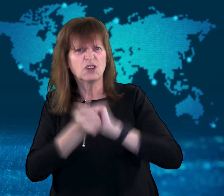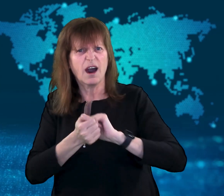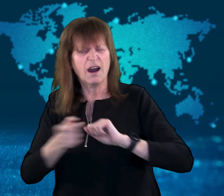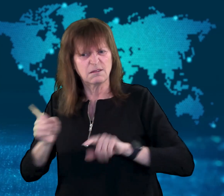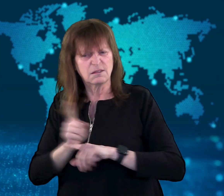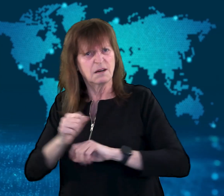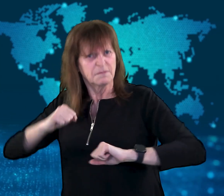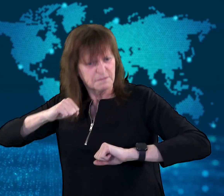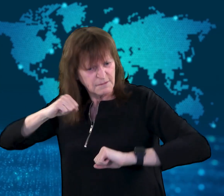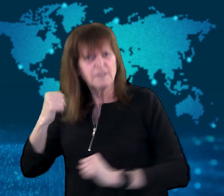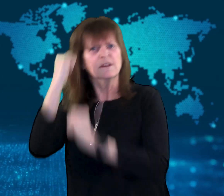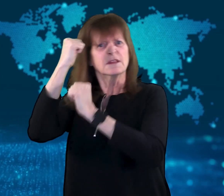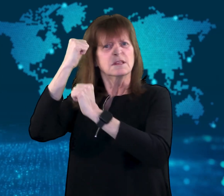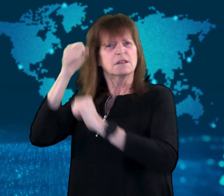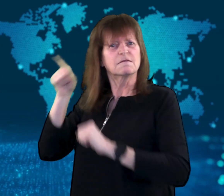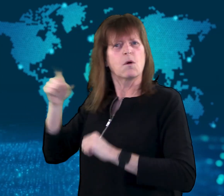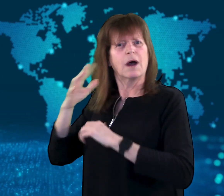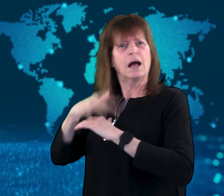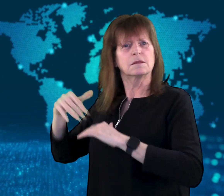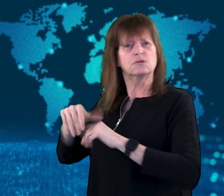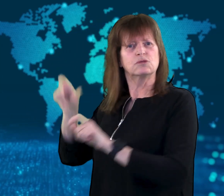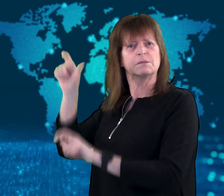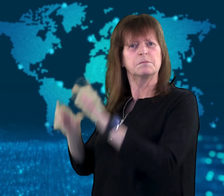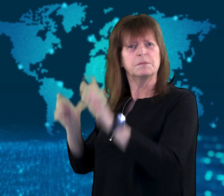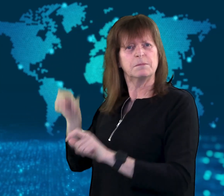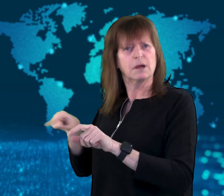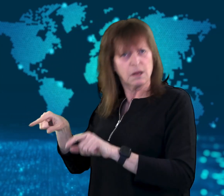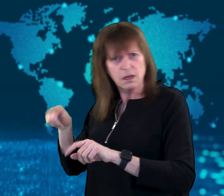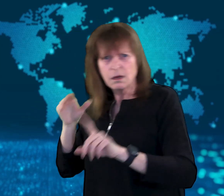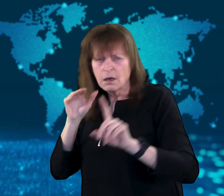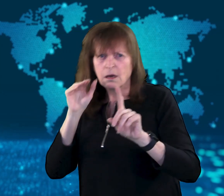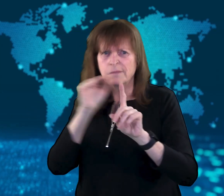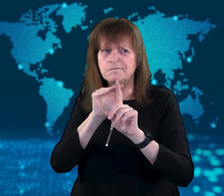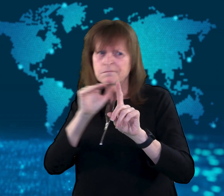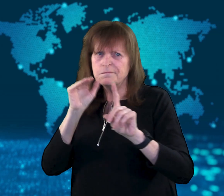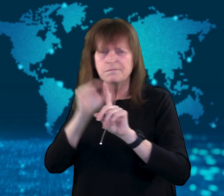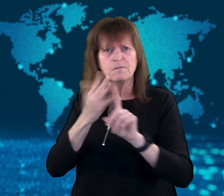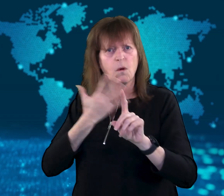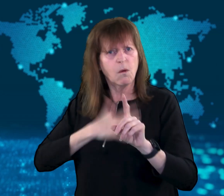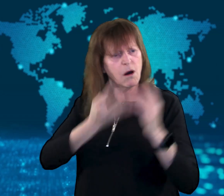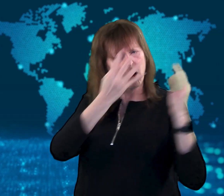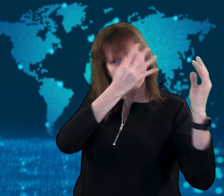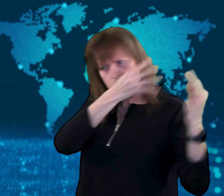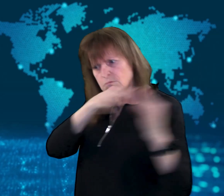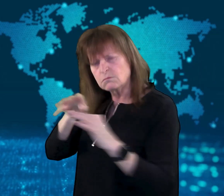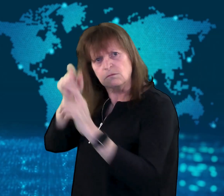Some celebrate the change, saying it is a "win" for Indigenous people